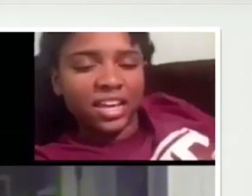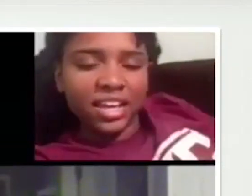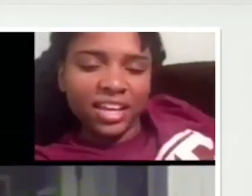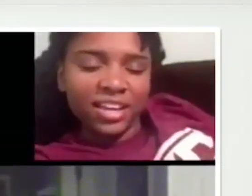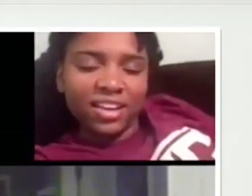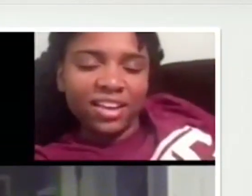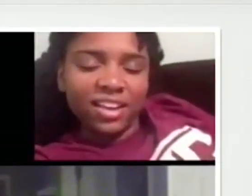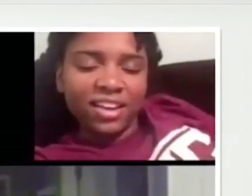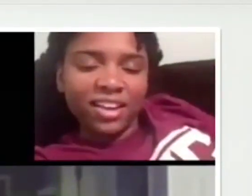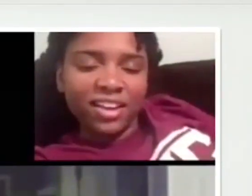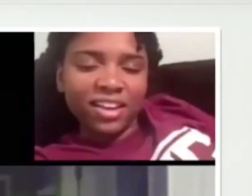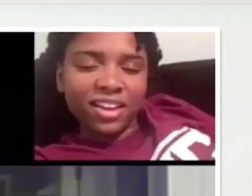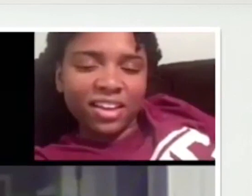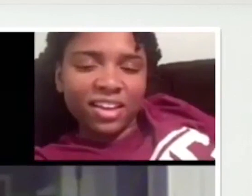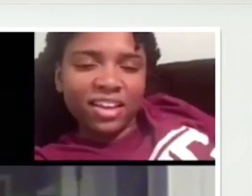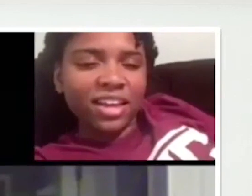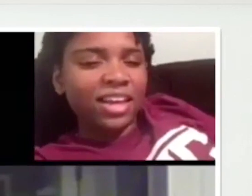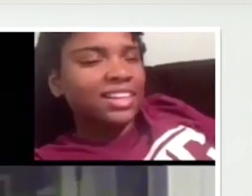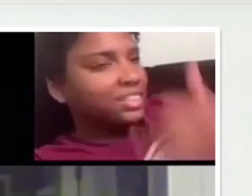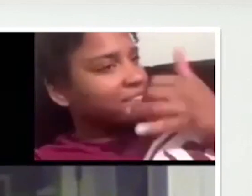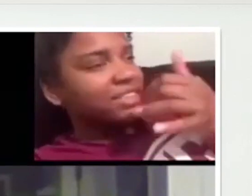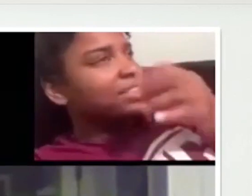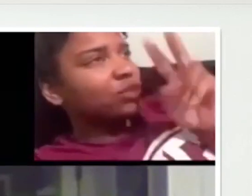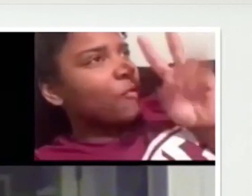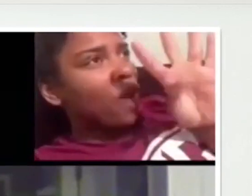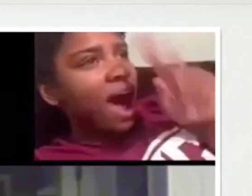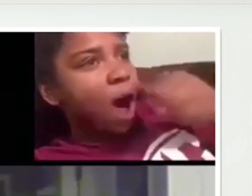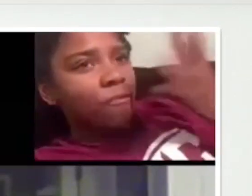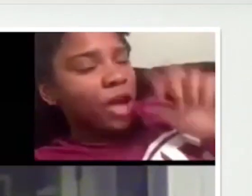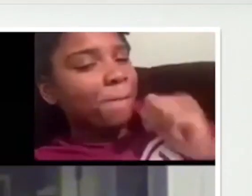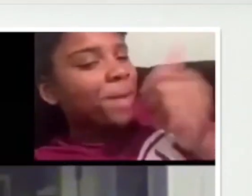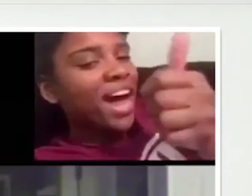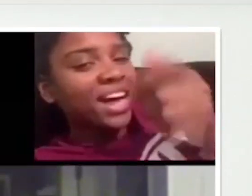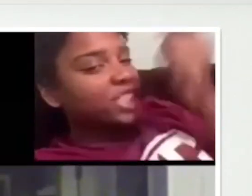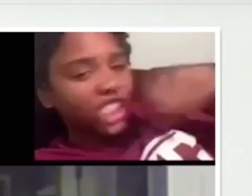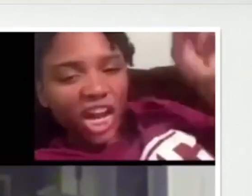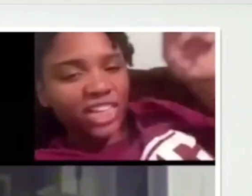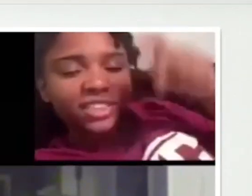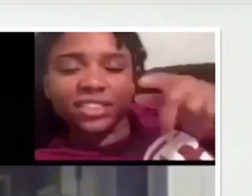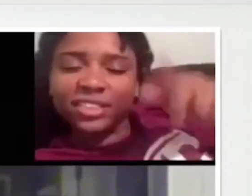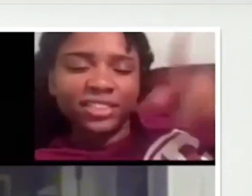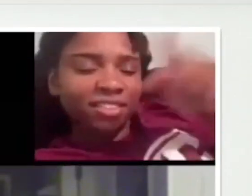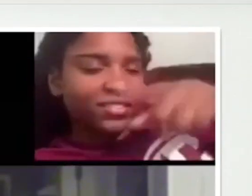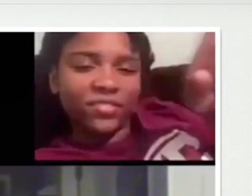Uh-uh, this morning. No, that's wrong. 24 hours have already passed. You need to change.